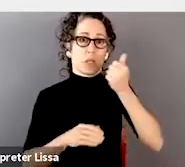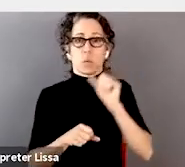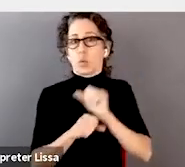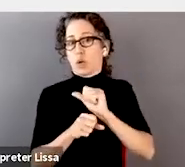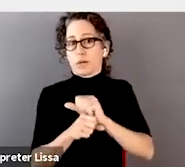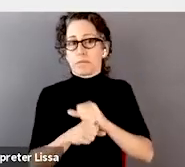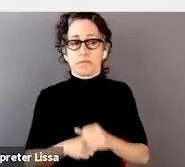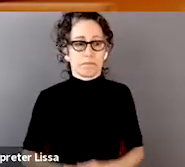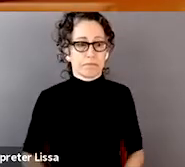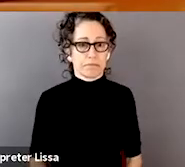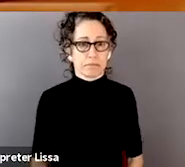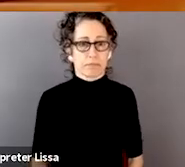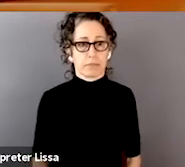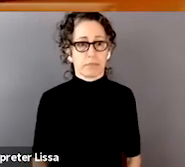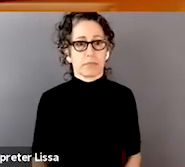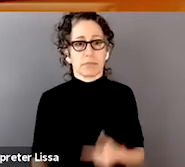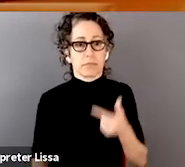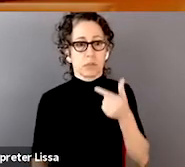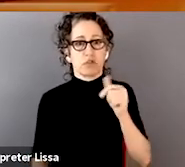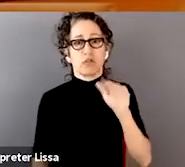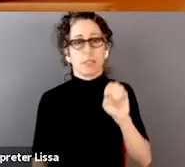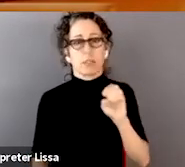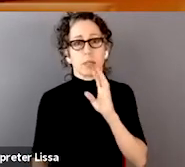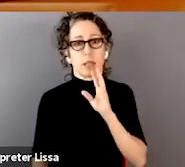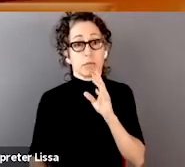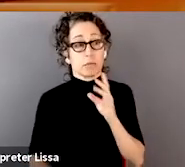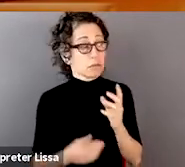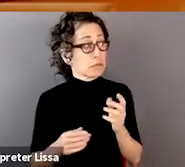Great, thanks Beth. Any other thoughts from the panel?